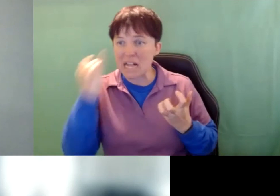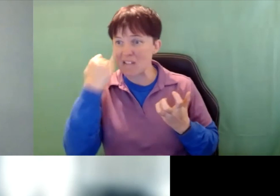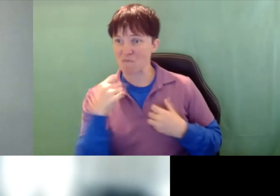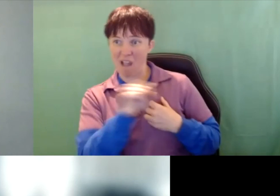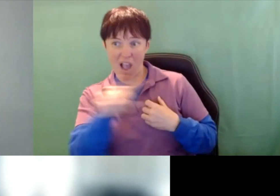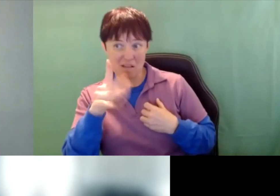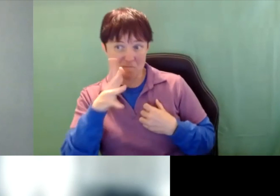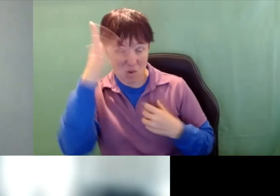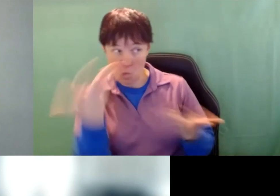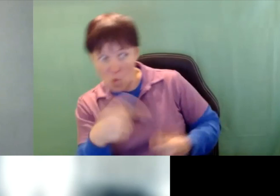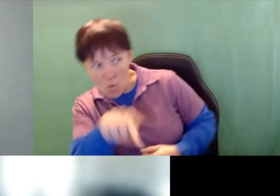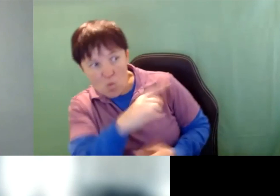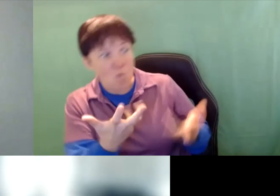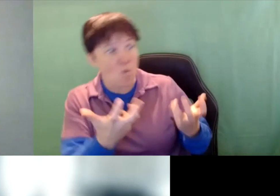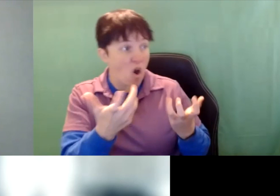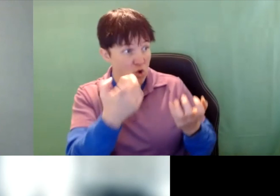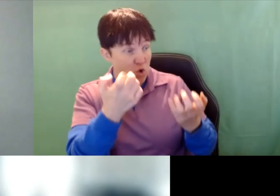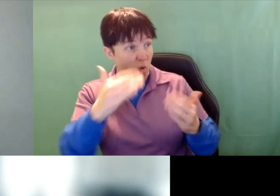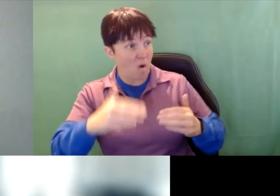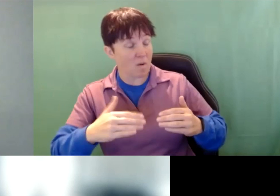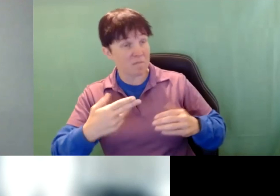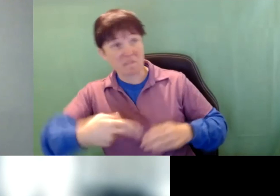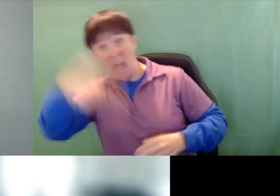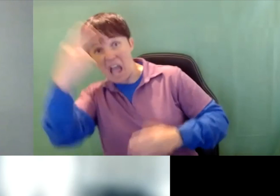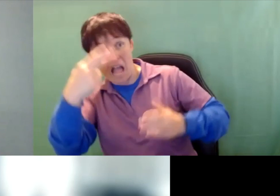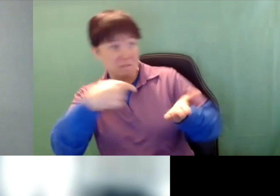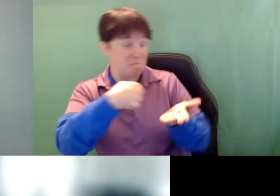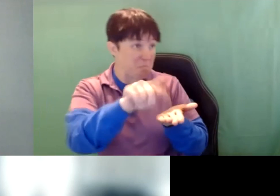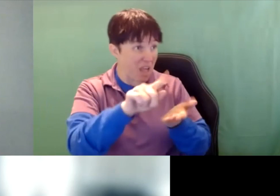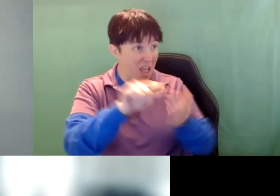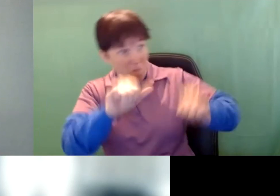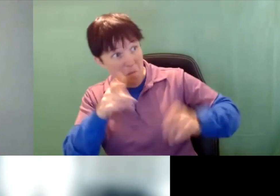do you want? Do you want the highest trained possible person with your child?